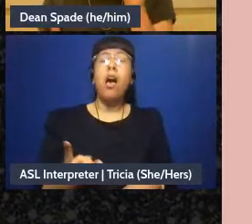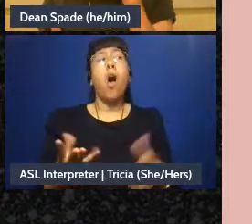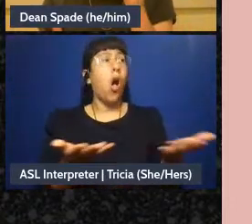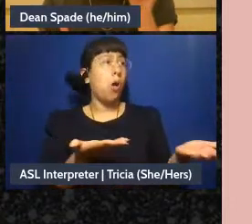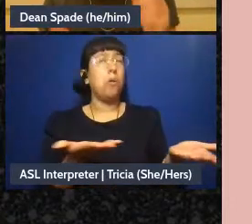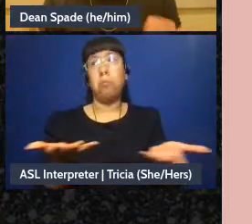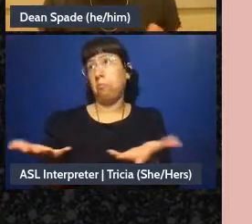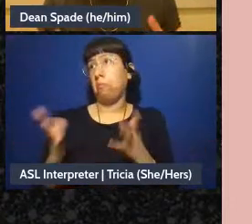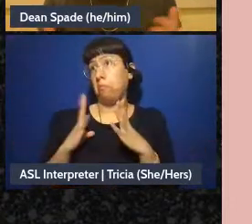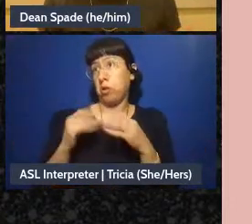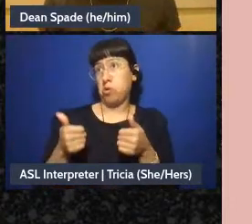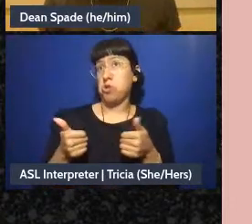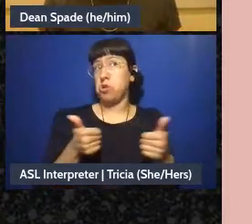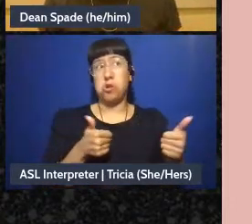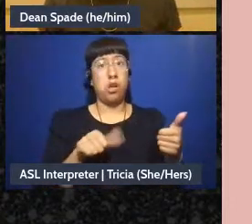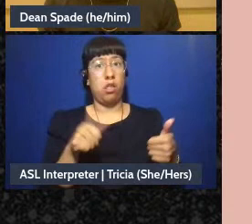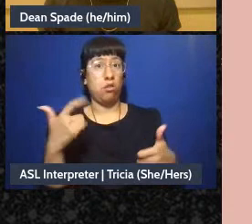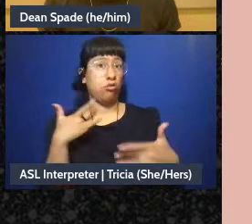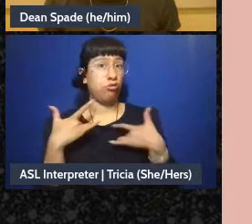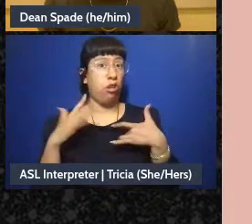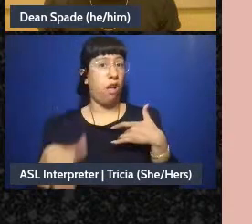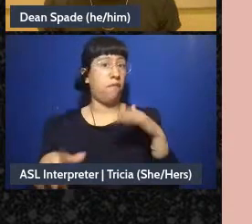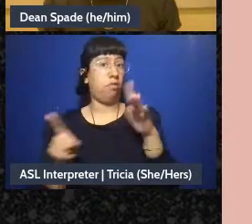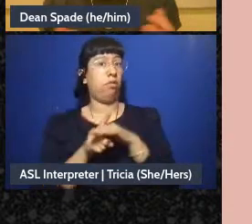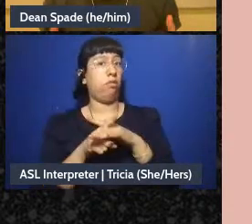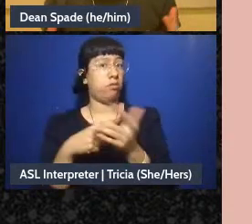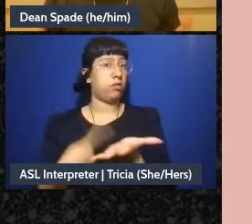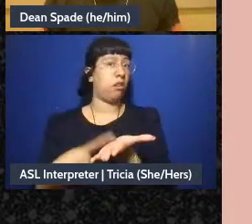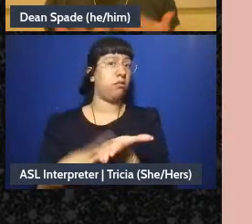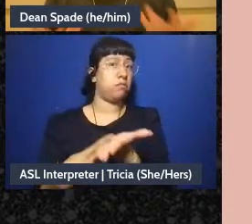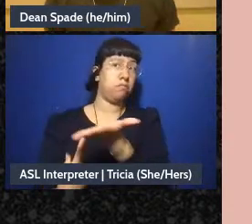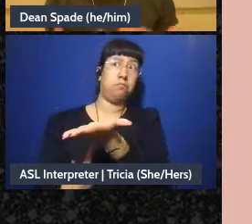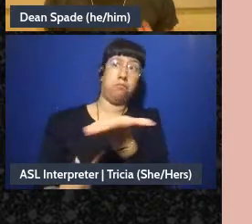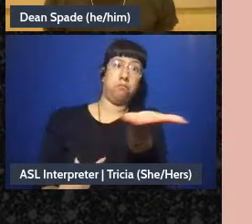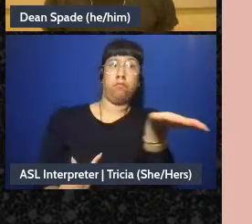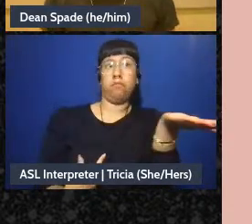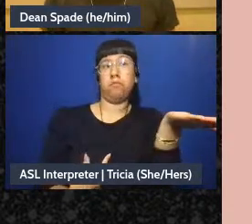Is - are there any other concerns that we haven't dealt with? And if people are feeling pretty good